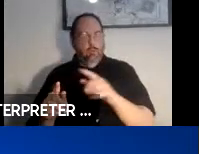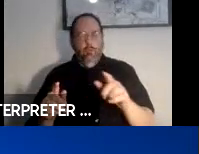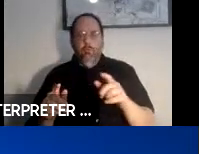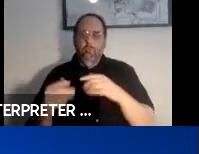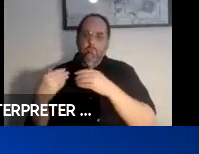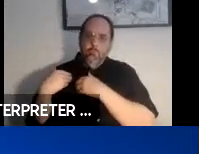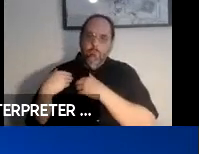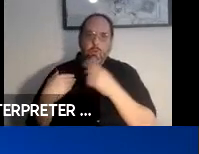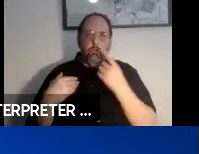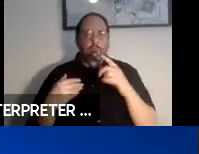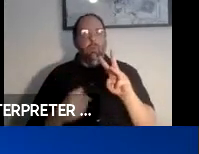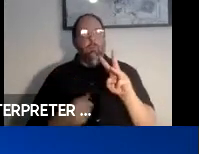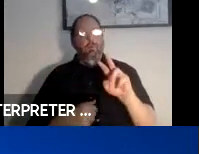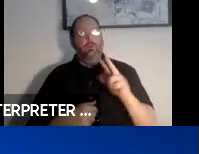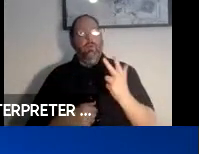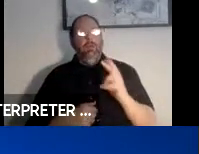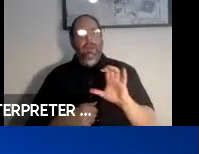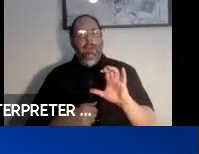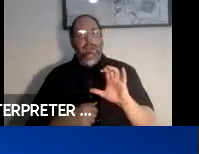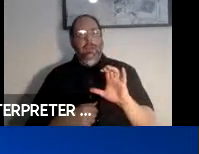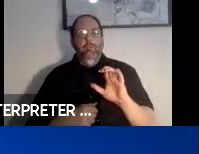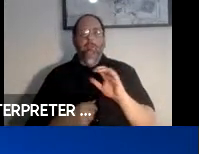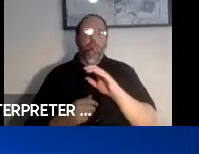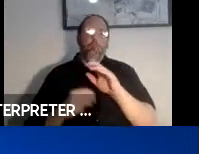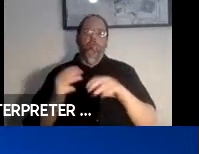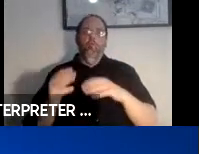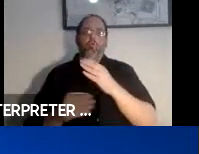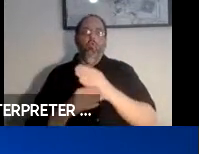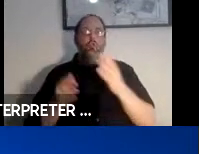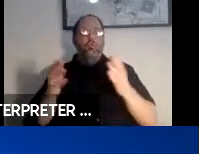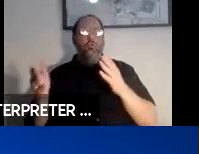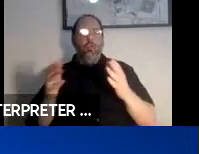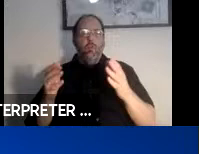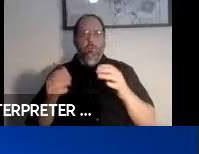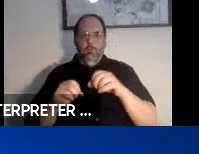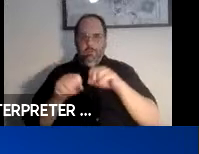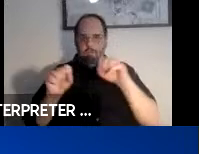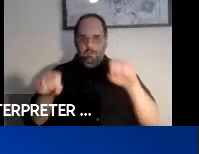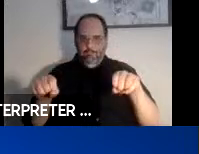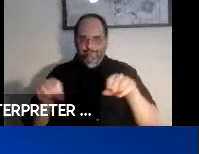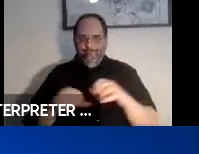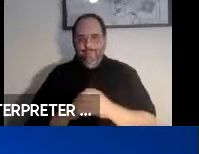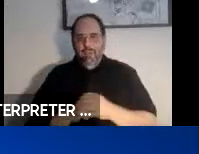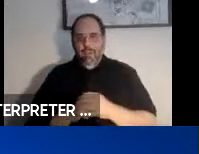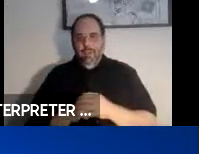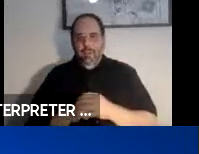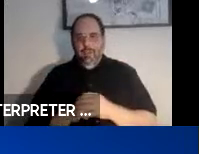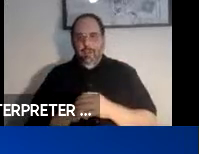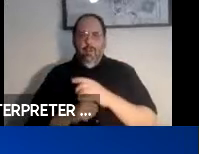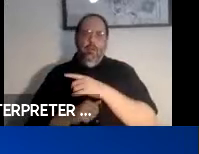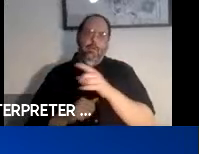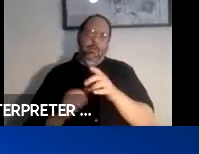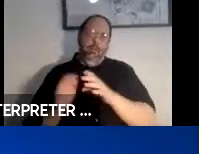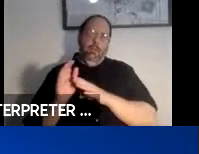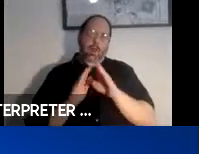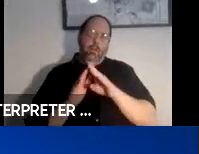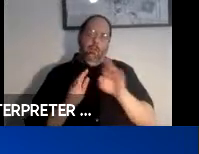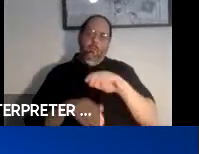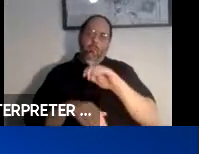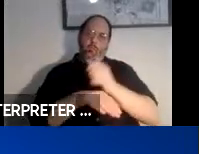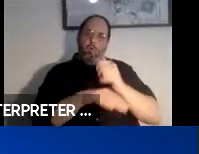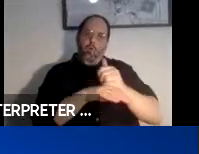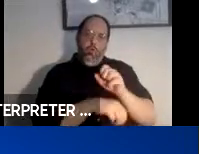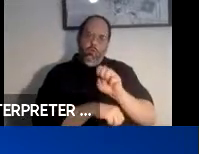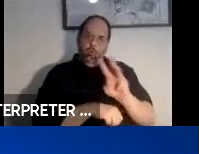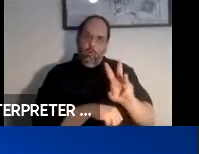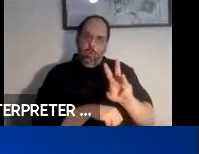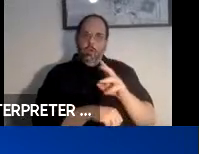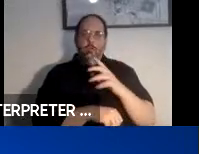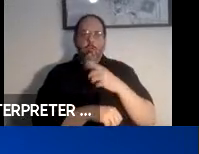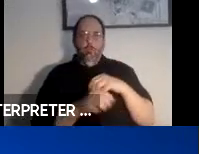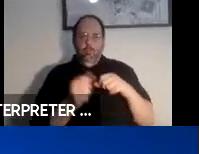for W3C's Global Server Infrastructure. They develop and deploy software for W3C's